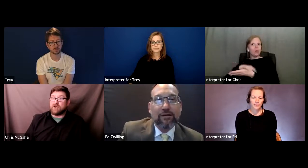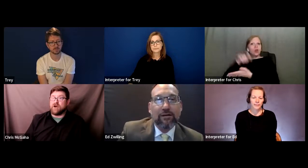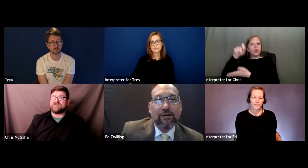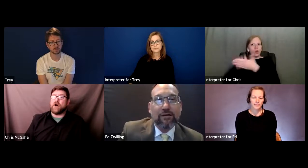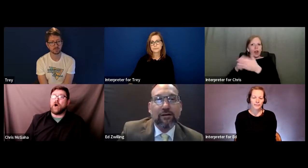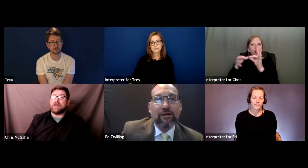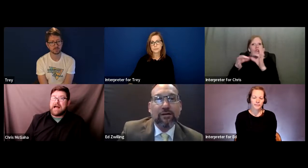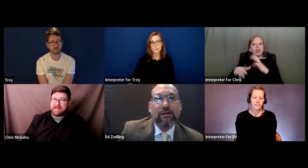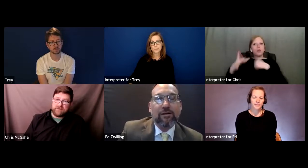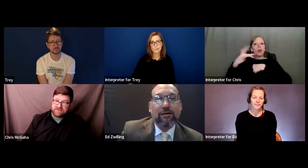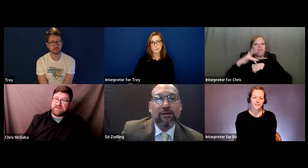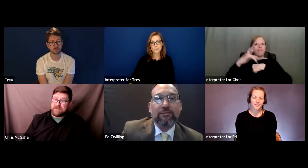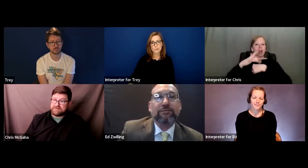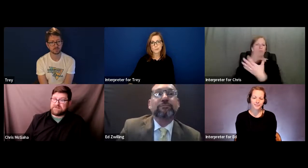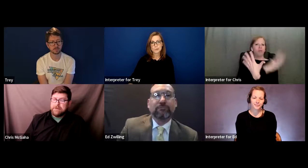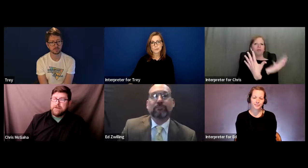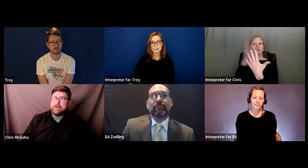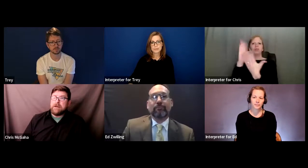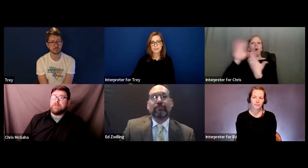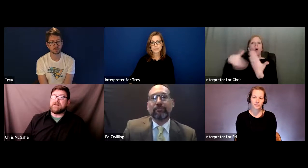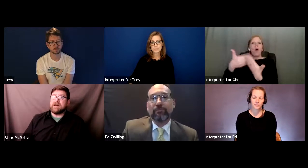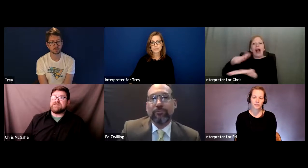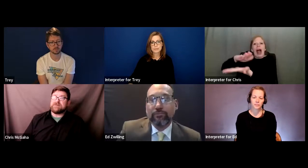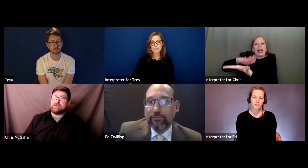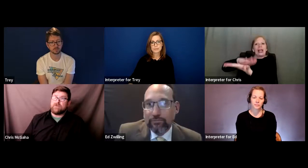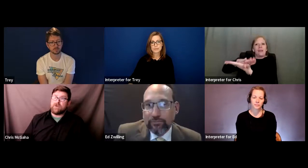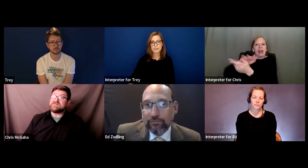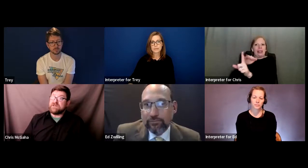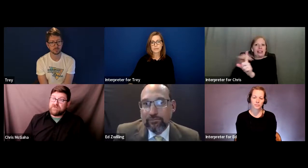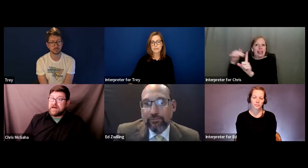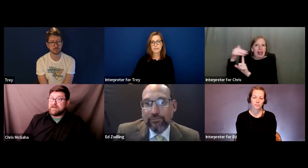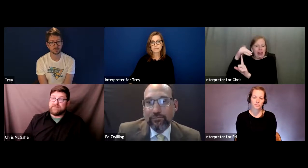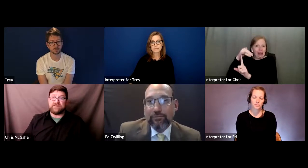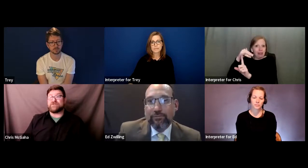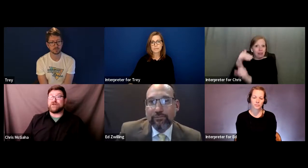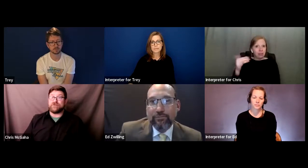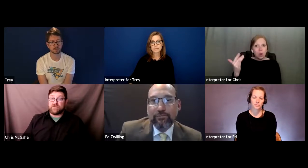across all academic settings, because the reason we do that, if the student goes to